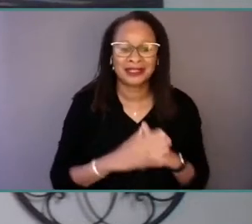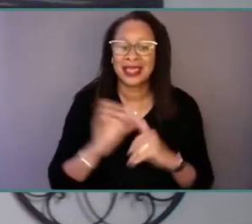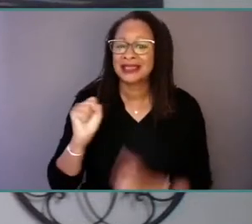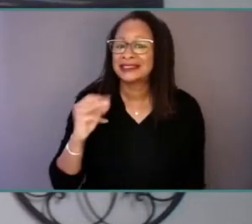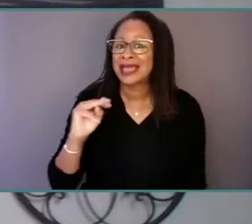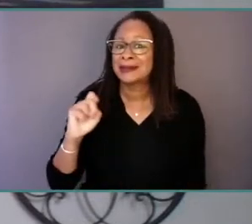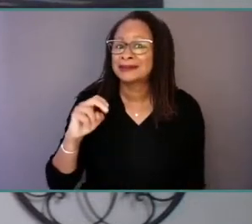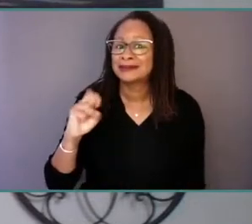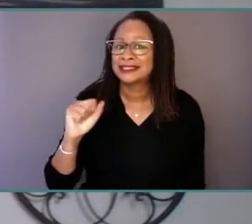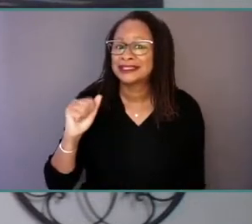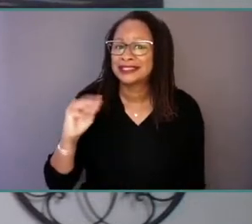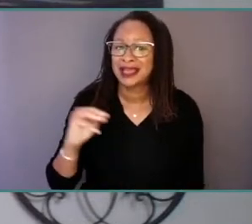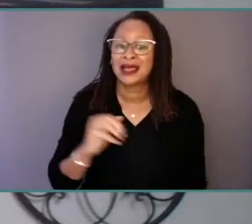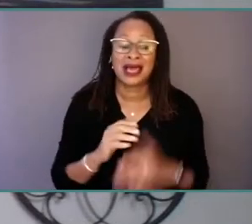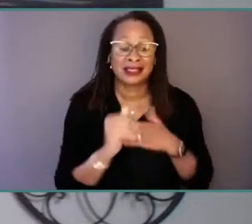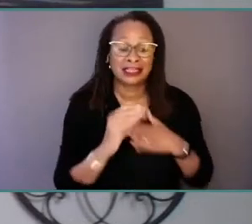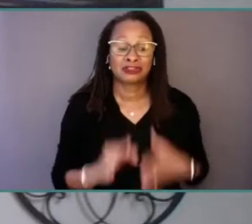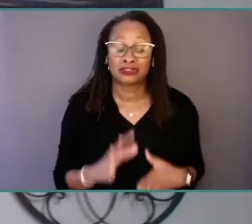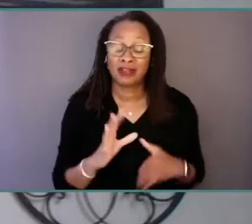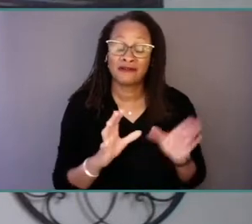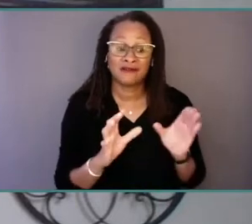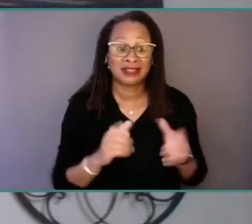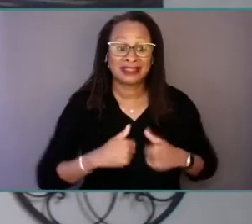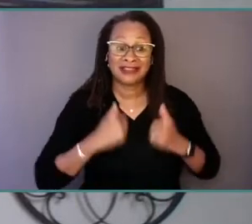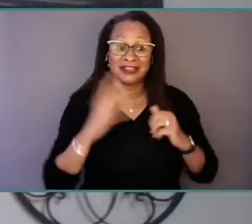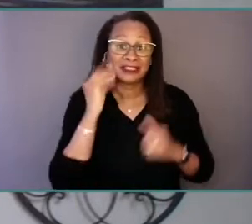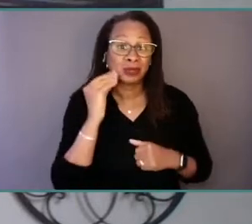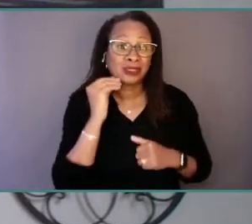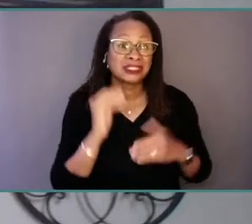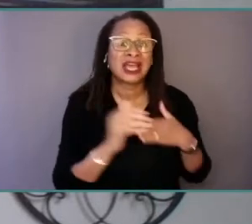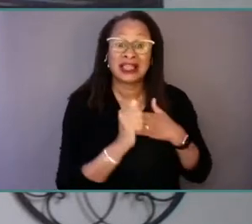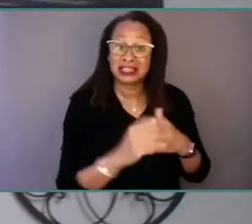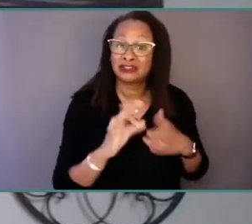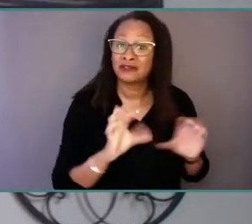all of whom carry important roles in advancing equity in behavioral health.